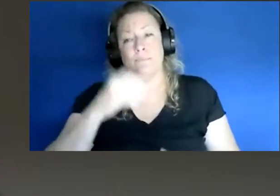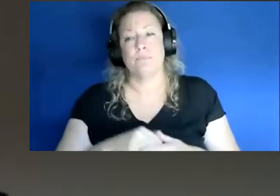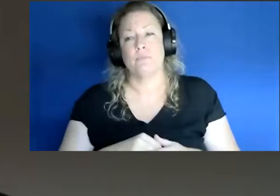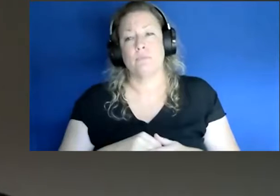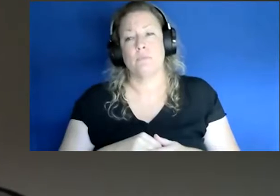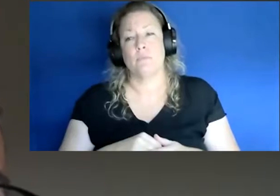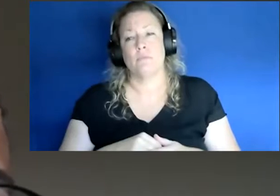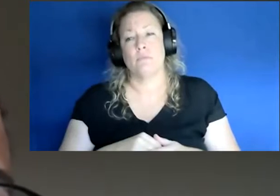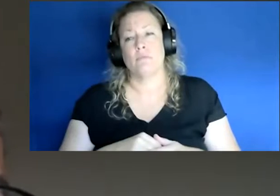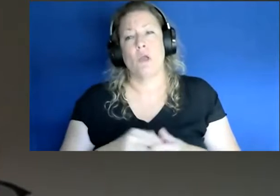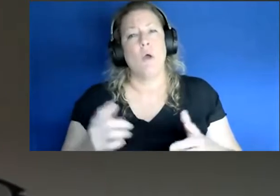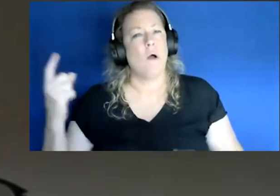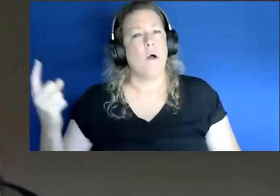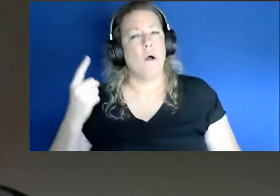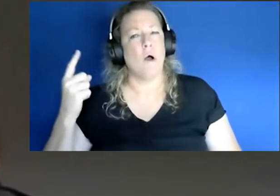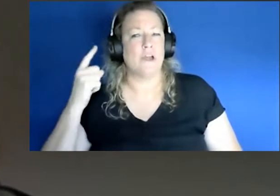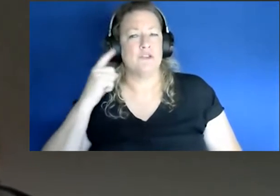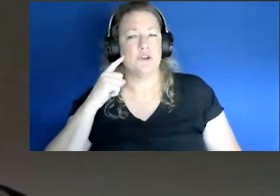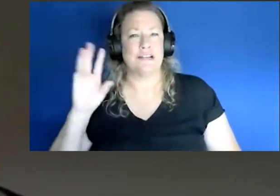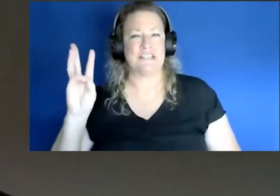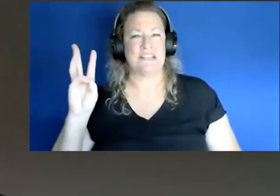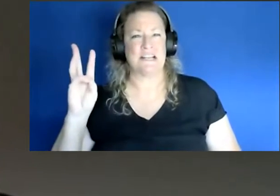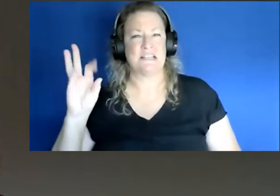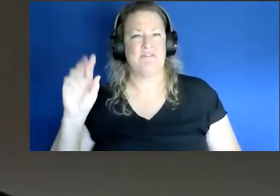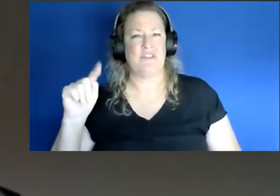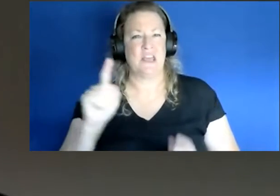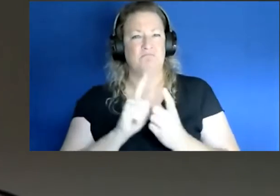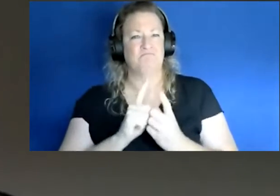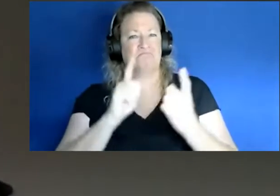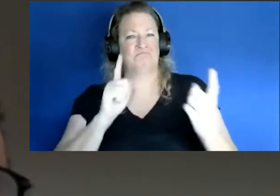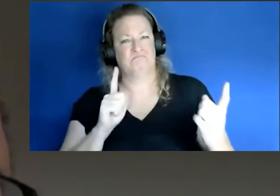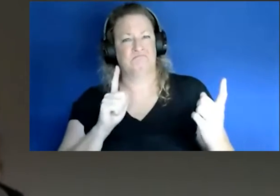we've already always heard that kind of "six feet rule" and you know "roughly 15 minutes" meaning